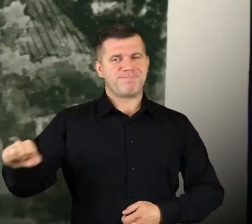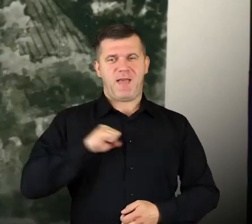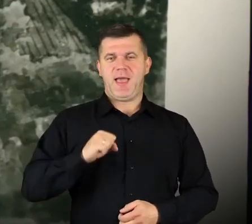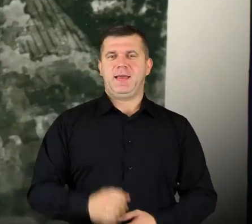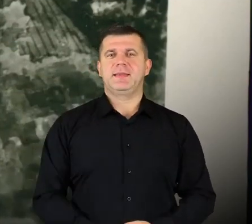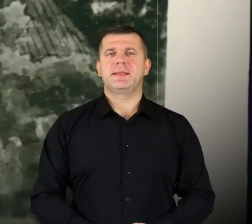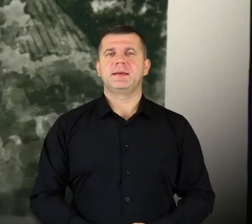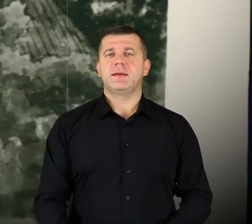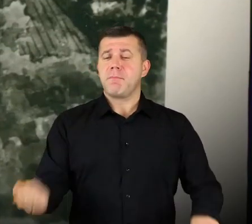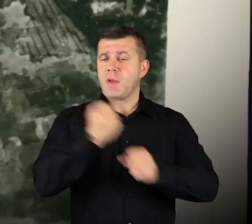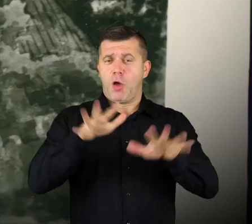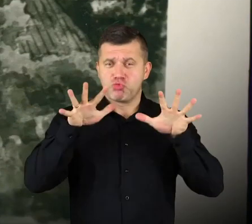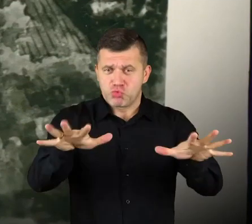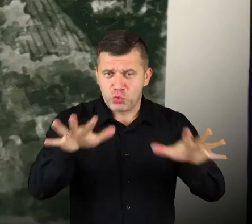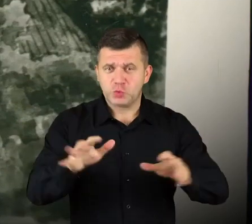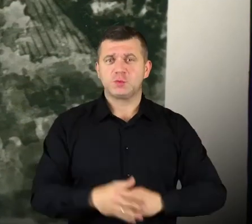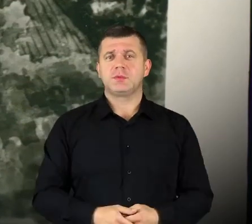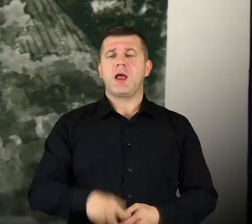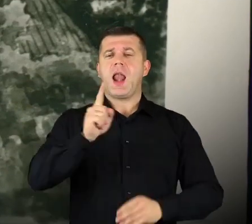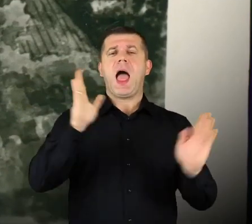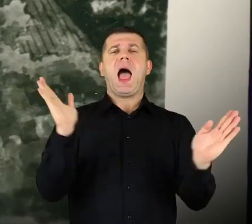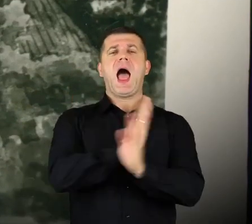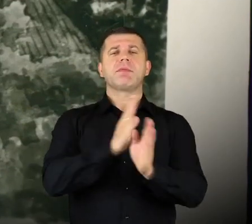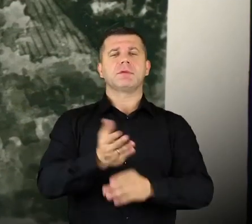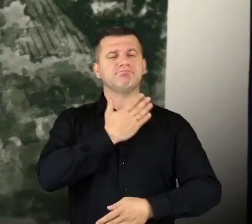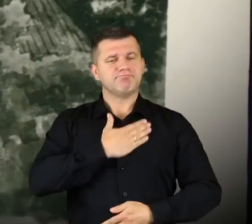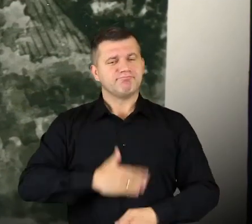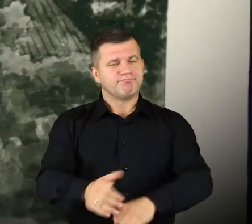Even though it was a lot of work, but the people were so nice,